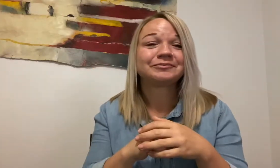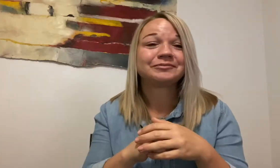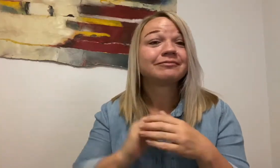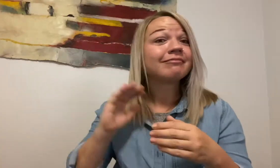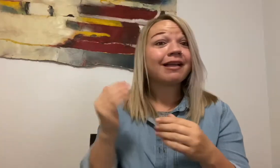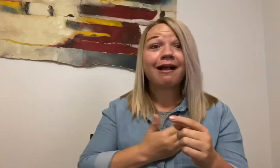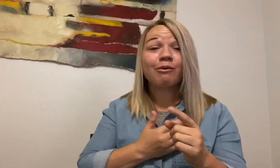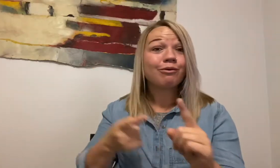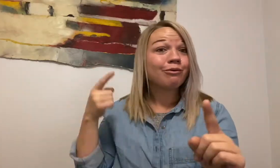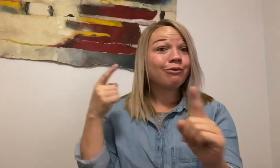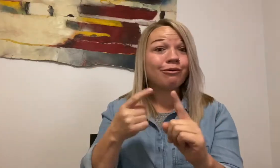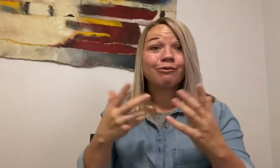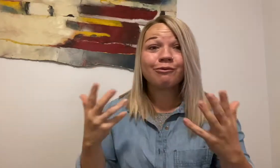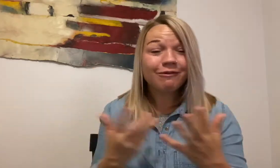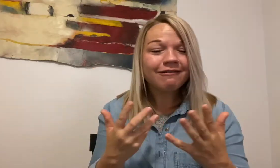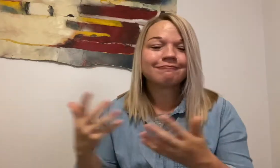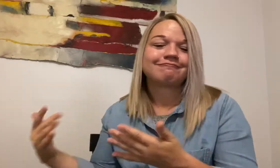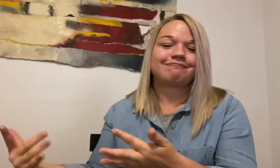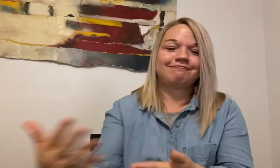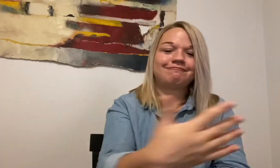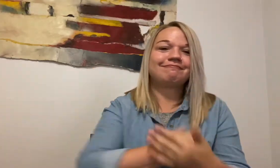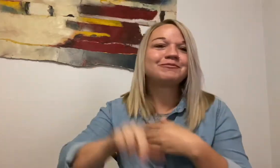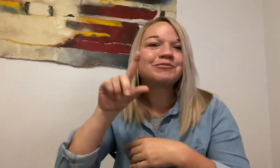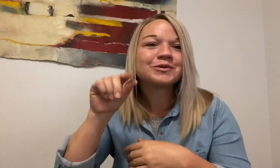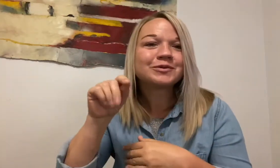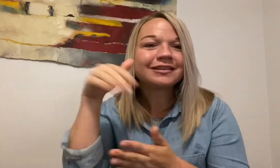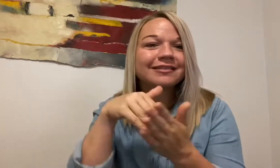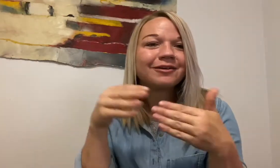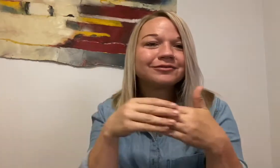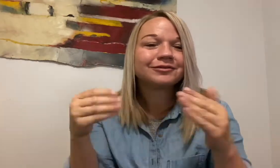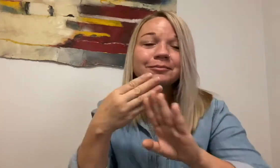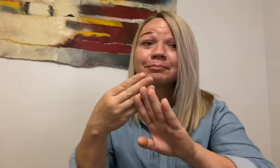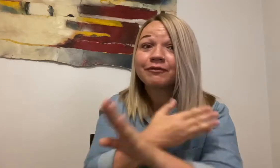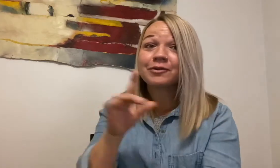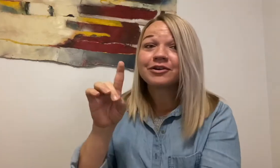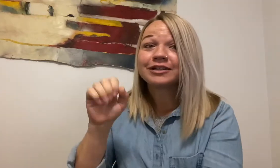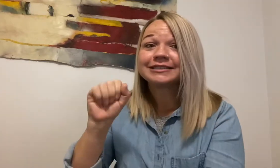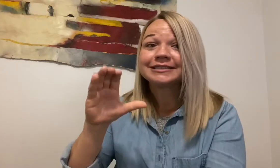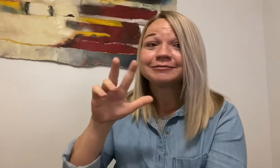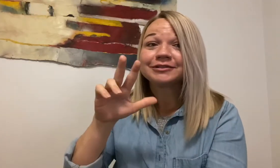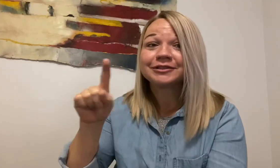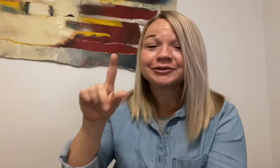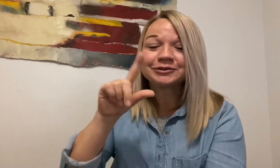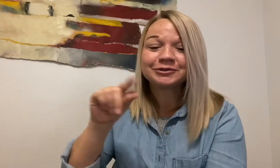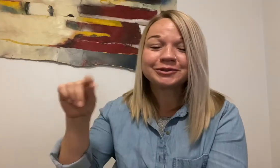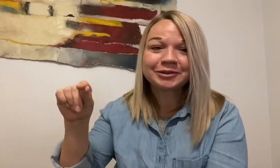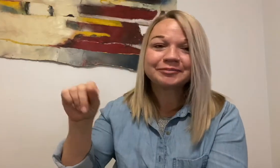Our goal is to raise $20K by the end of the year.